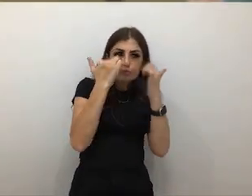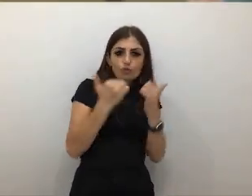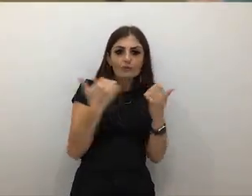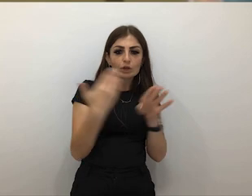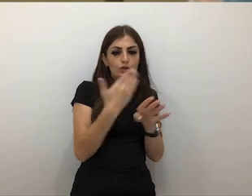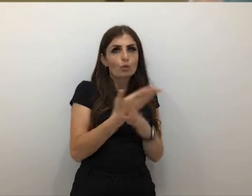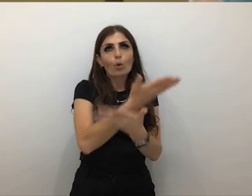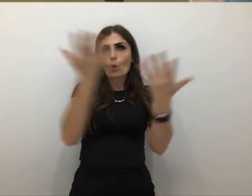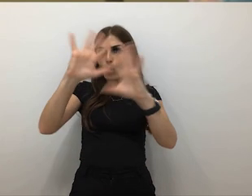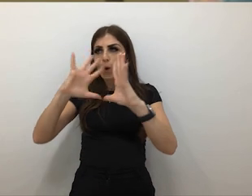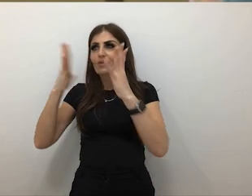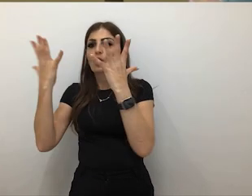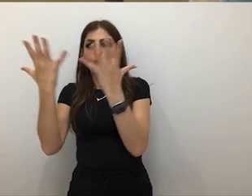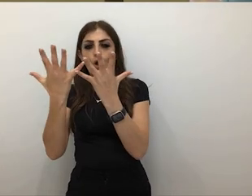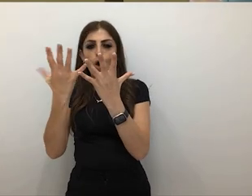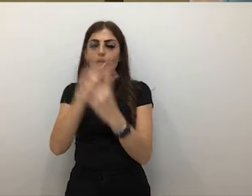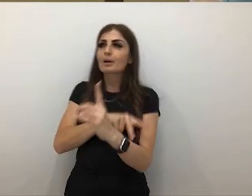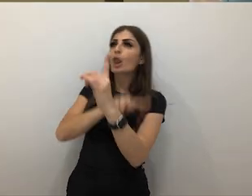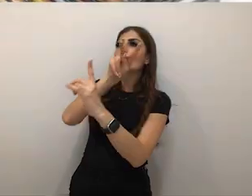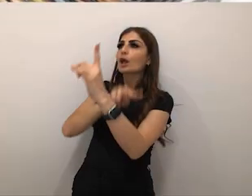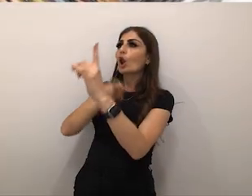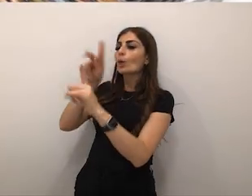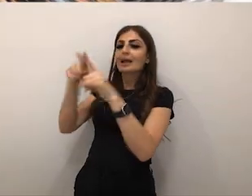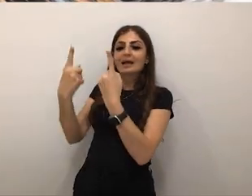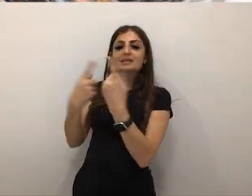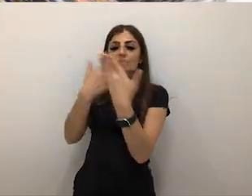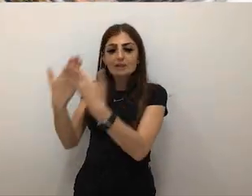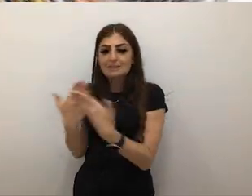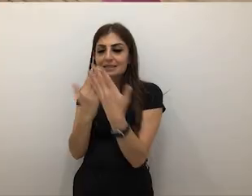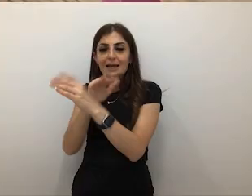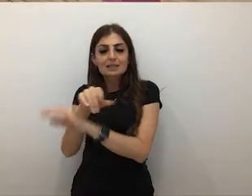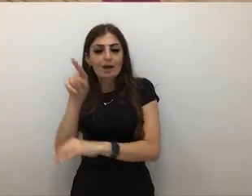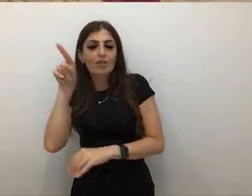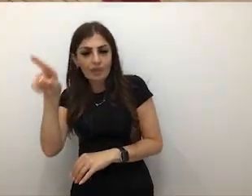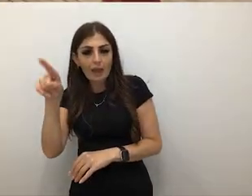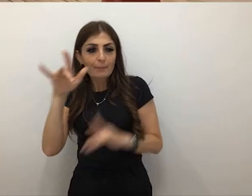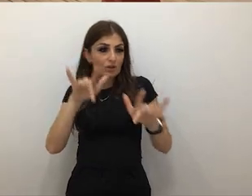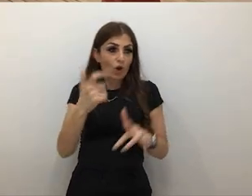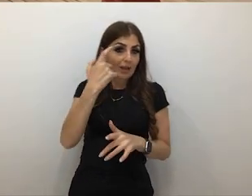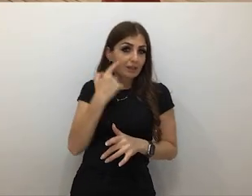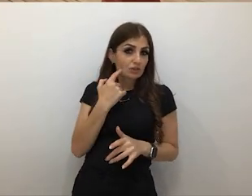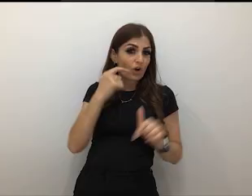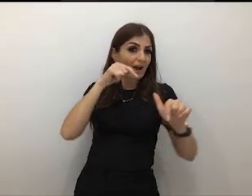and we've been kind of looking at some case studies for this, but it's something that hasn't really been tried out to this extent in Adelaide yet.